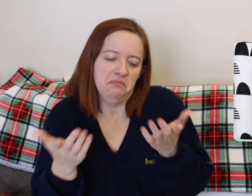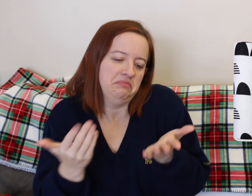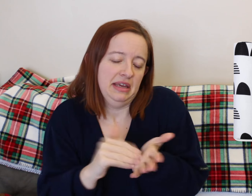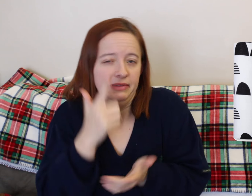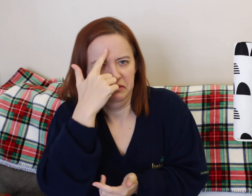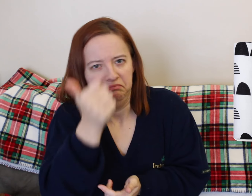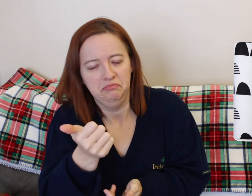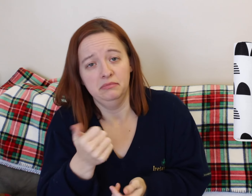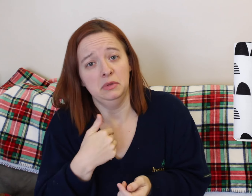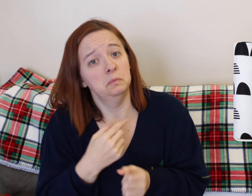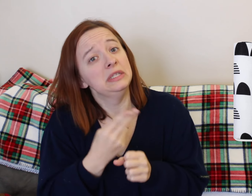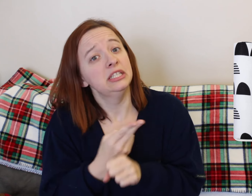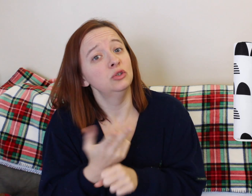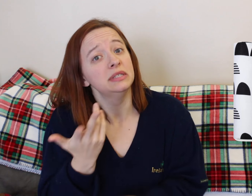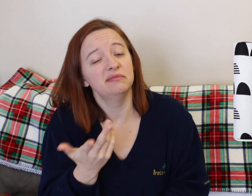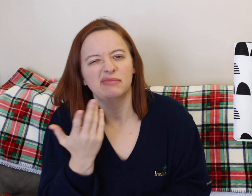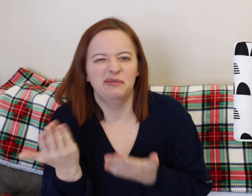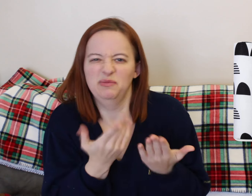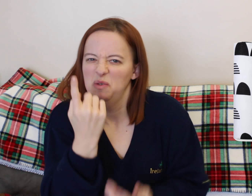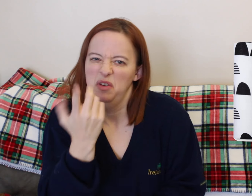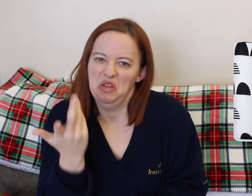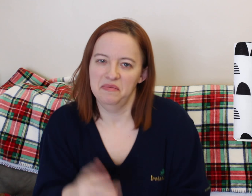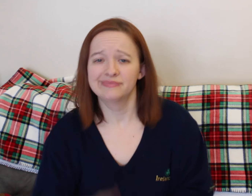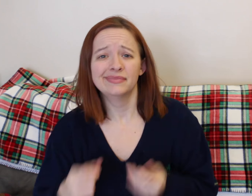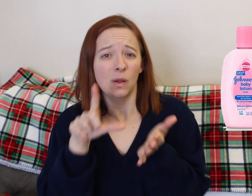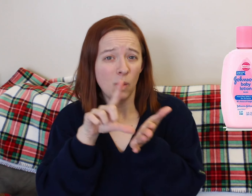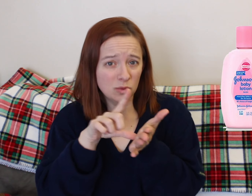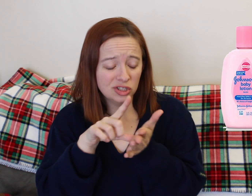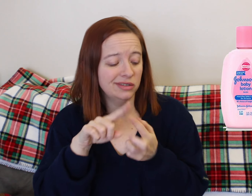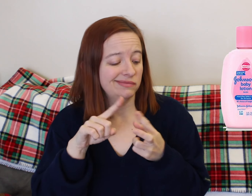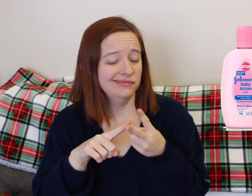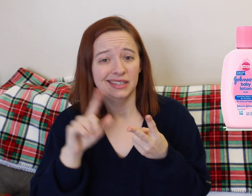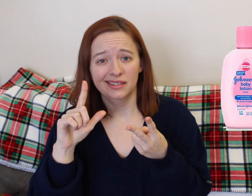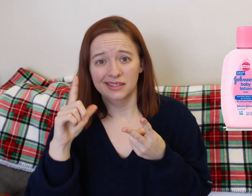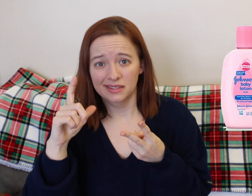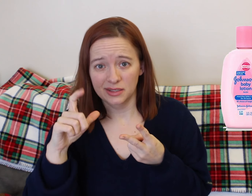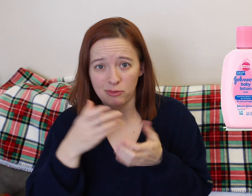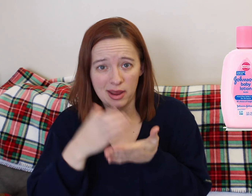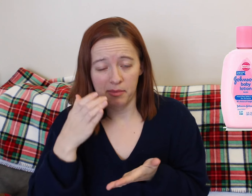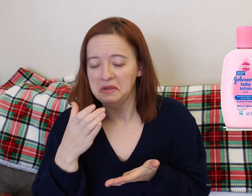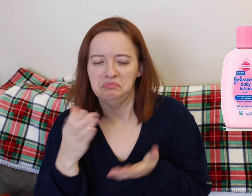whatever. A swaddle blanket? Yes, we did use it for pictures. But that's about it.